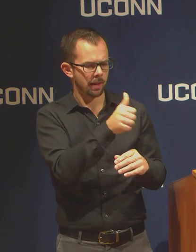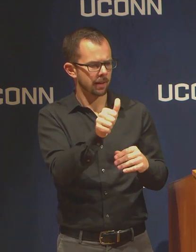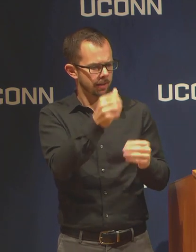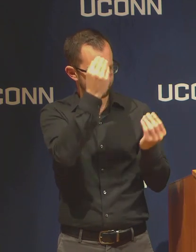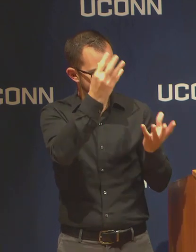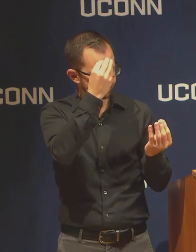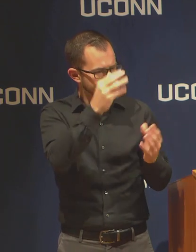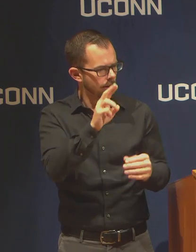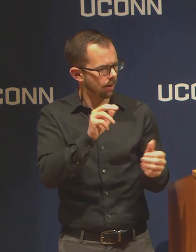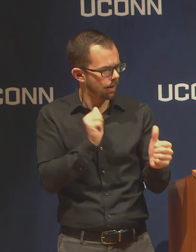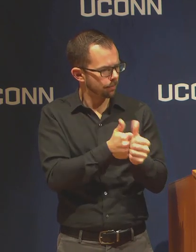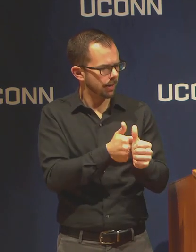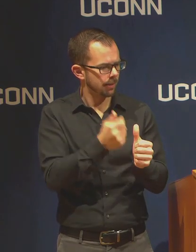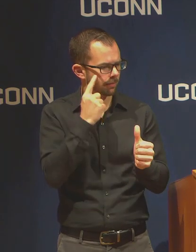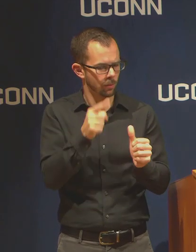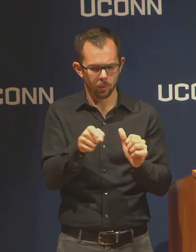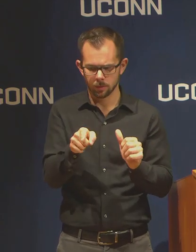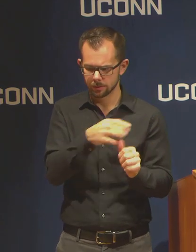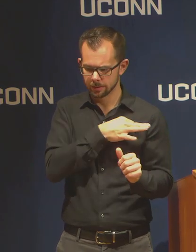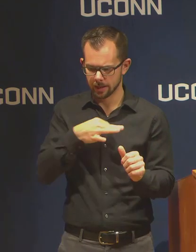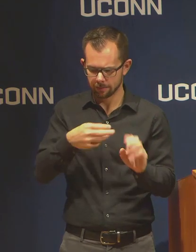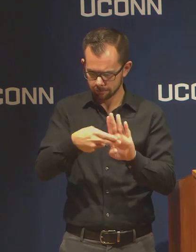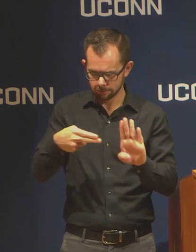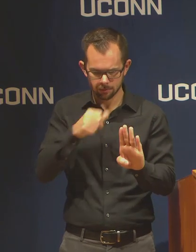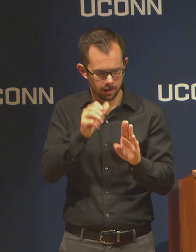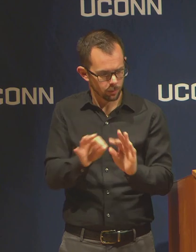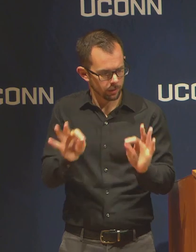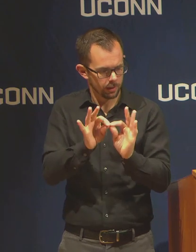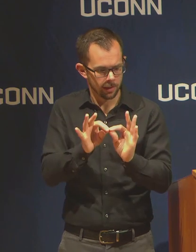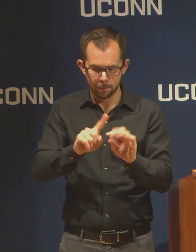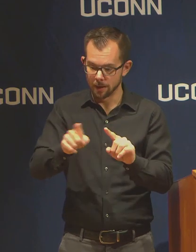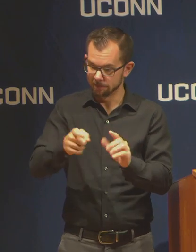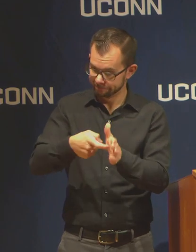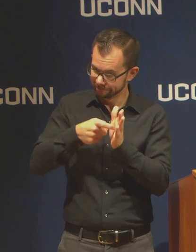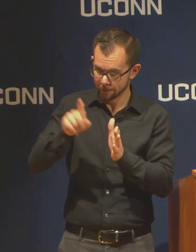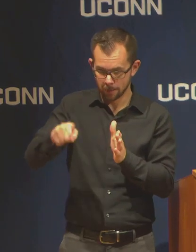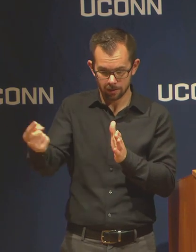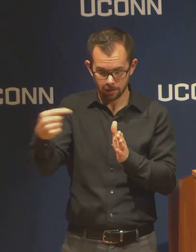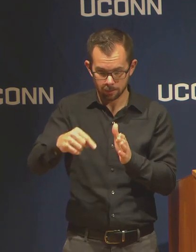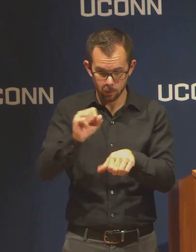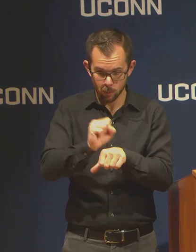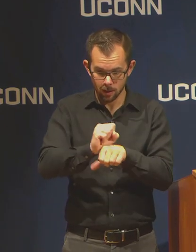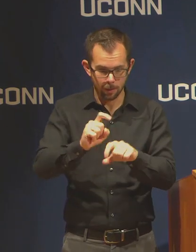employees that have to physically report to work that are unable to telecommute during this time?